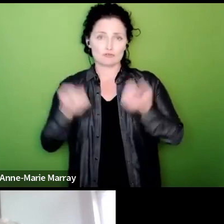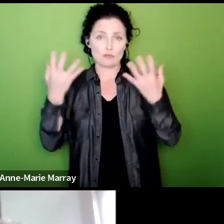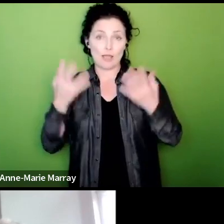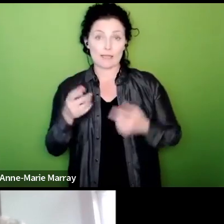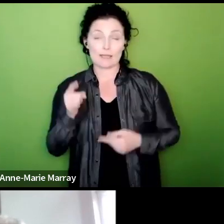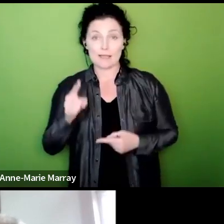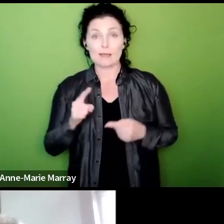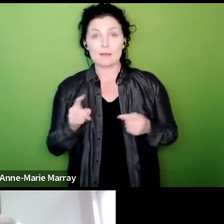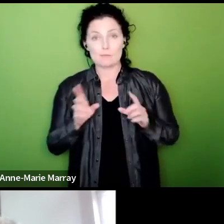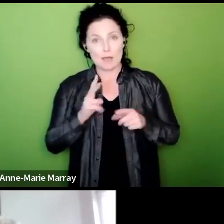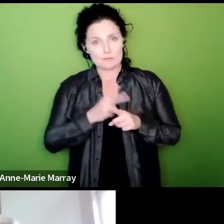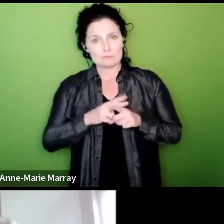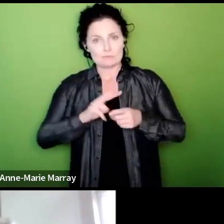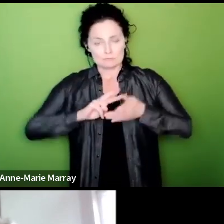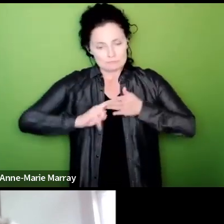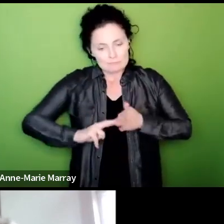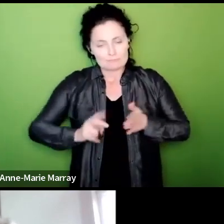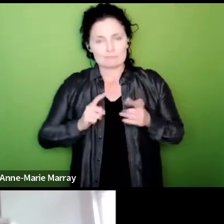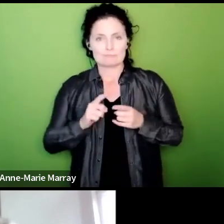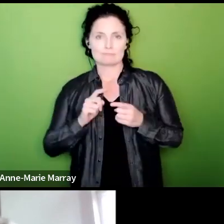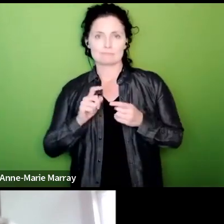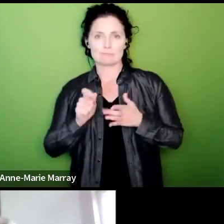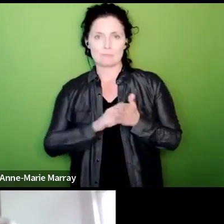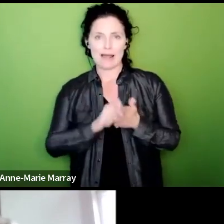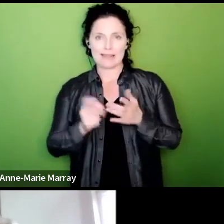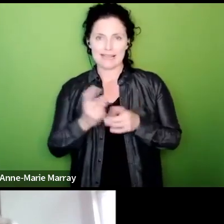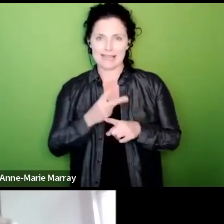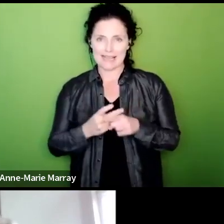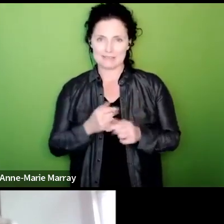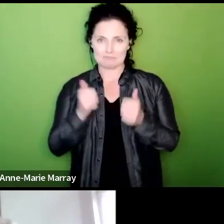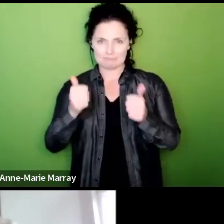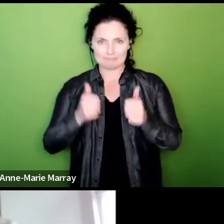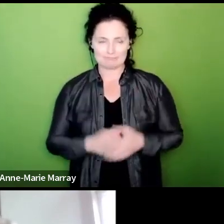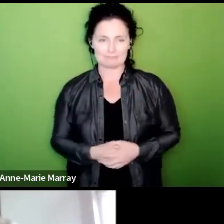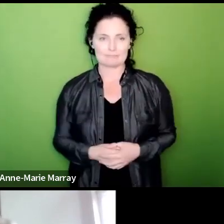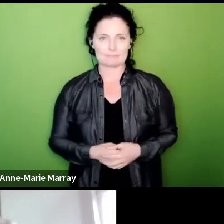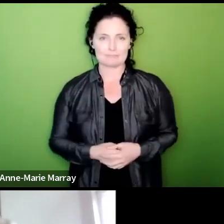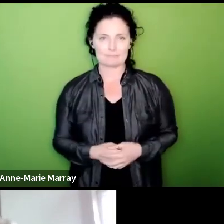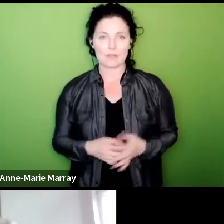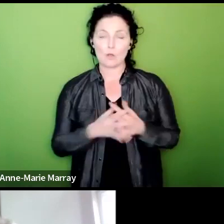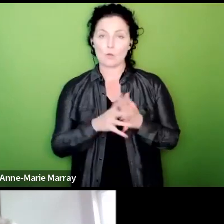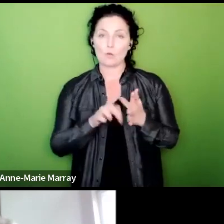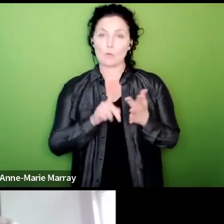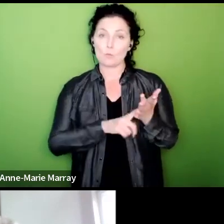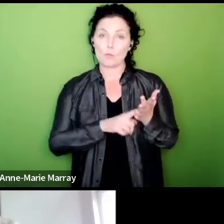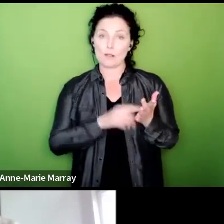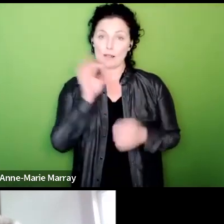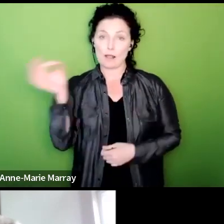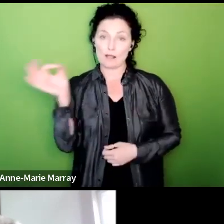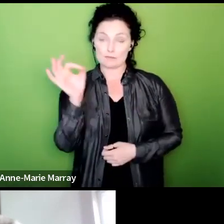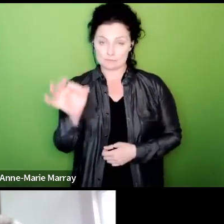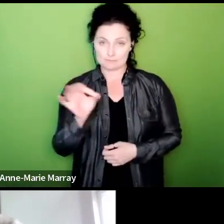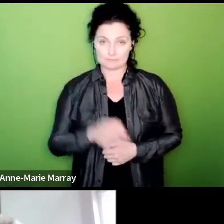so thanks for that message Nick uh Will Atkinson asks in theory what would happen if the government